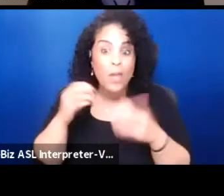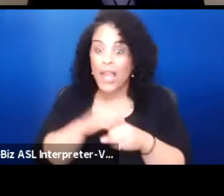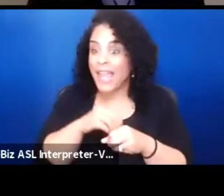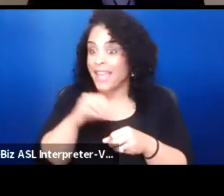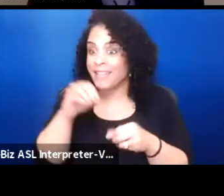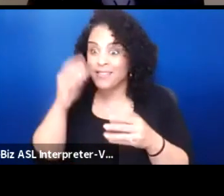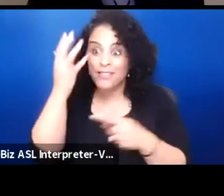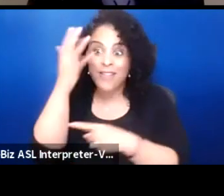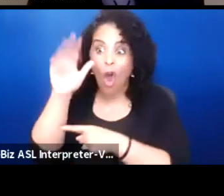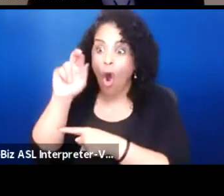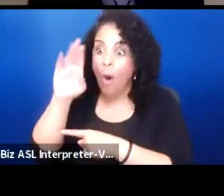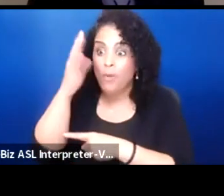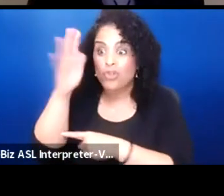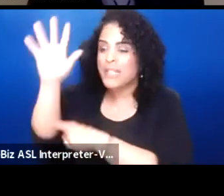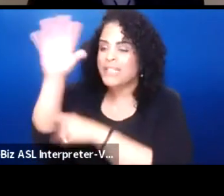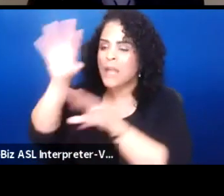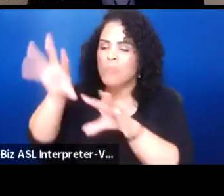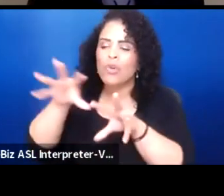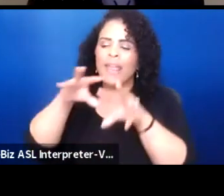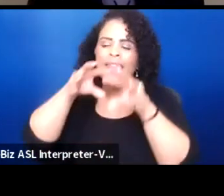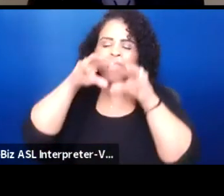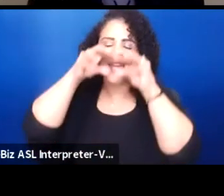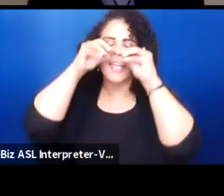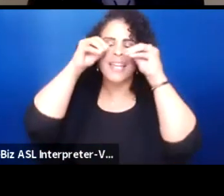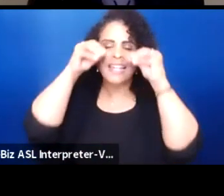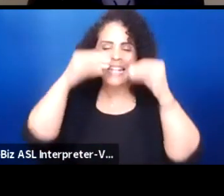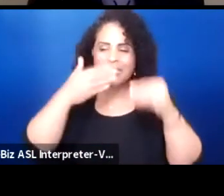and ask people to breathe in the cedar, the smell of the cedar, the wet cedar,